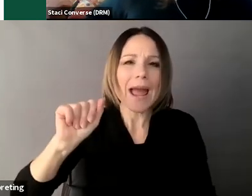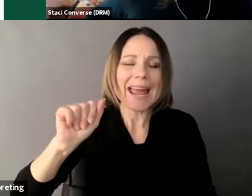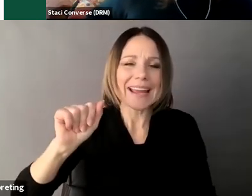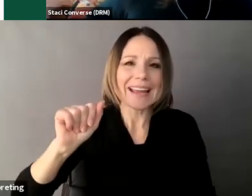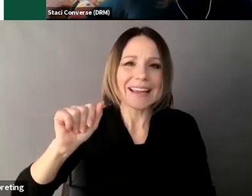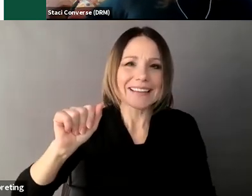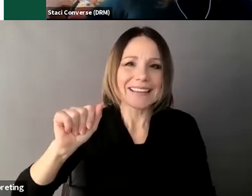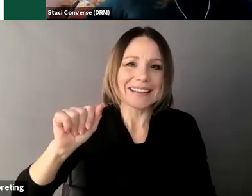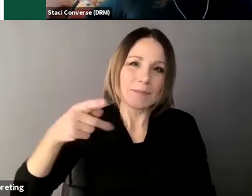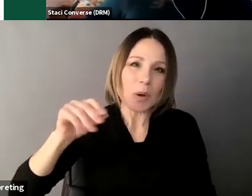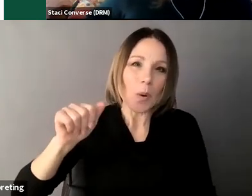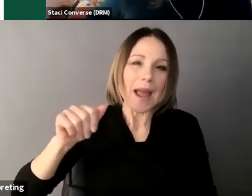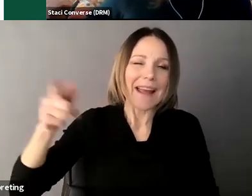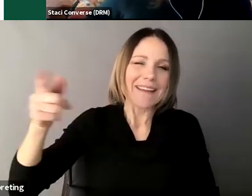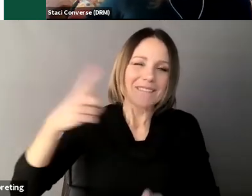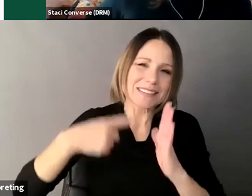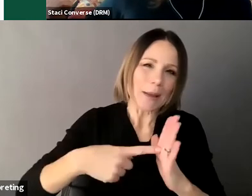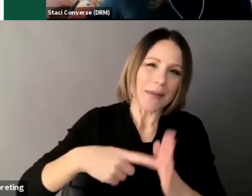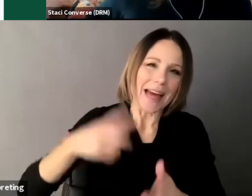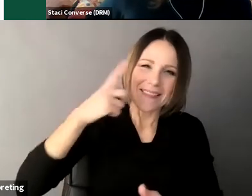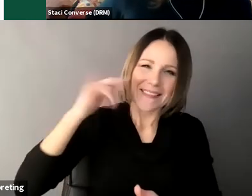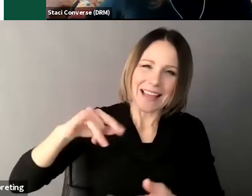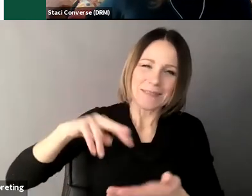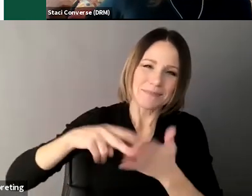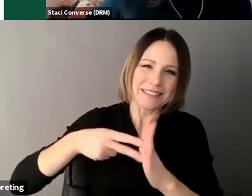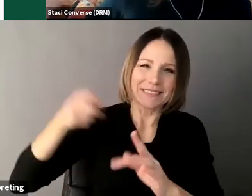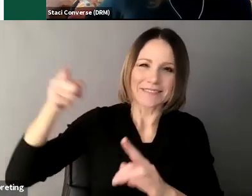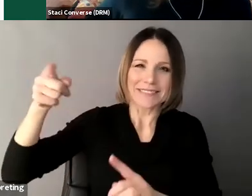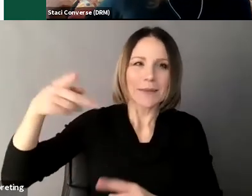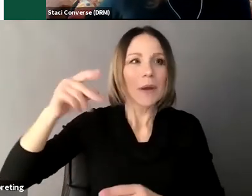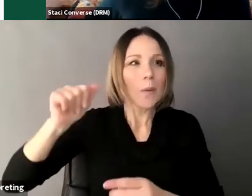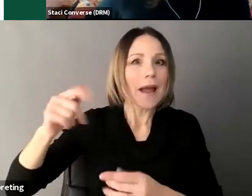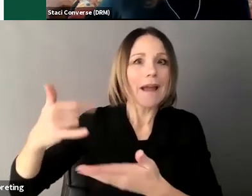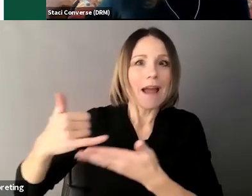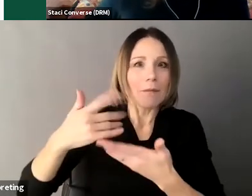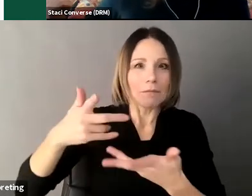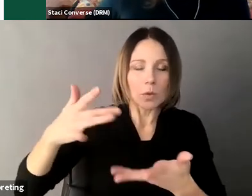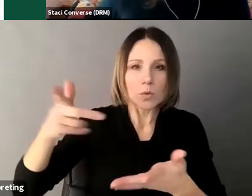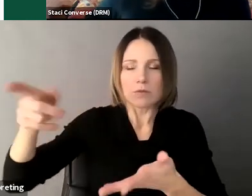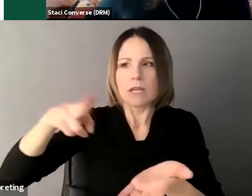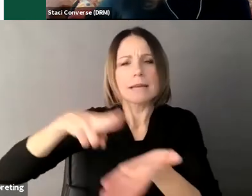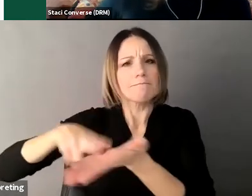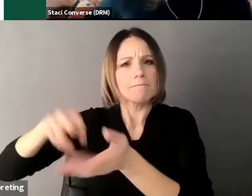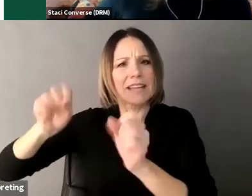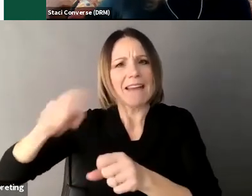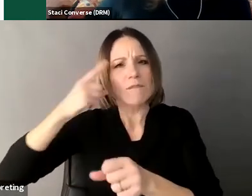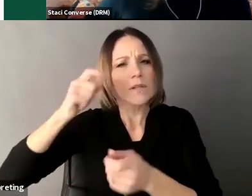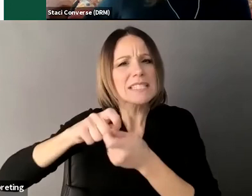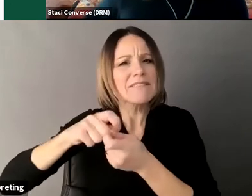sounds good and I am not seeing any other questions right now I don't know if people we can give it a minute and if people can think of anything